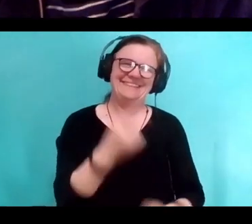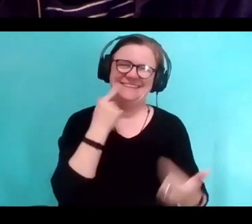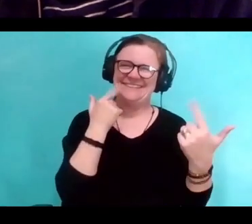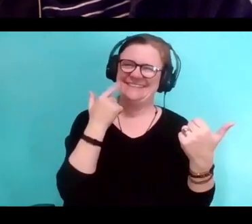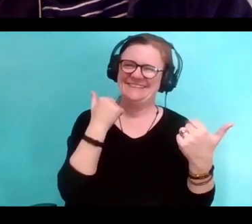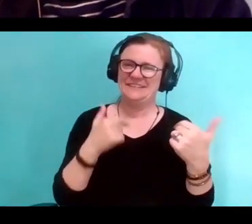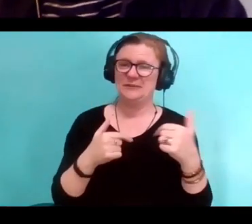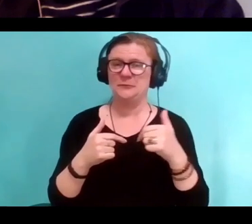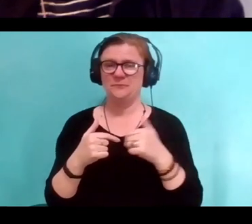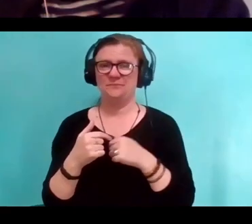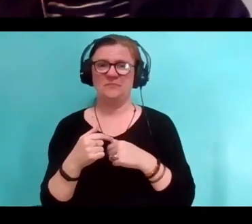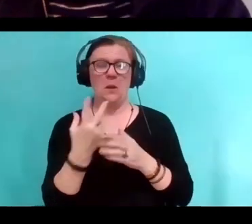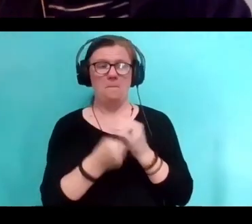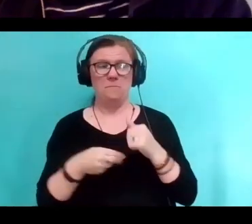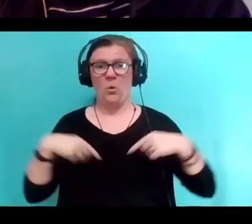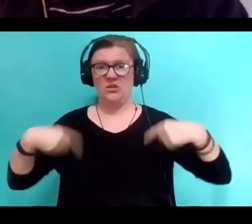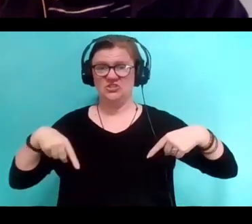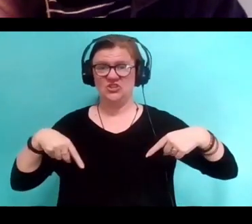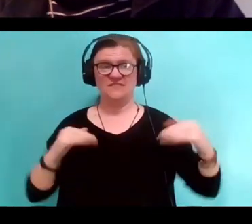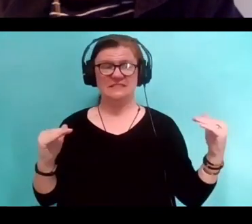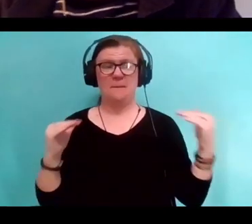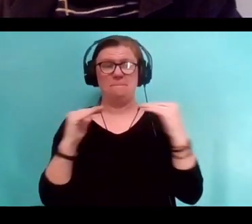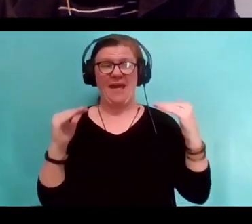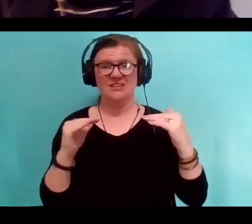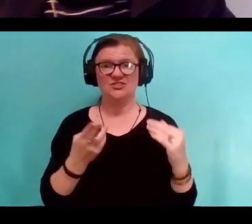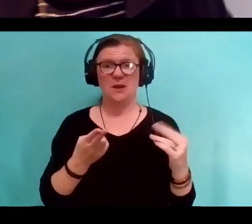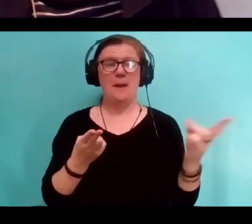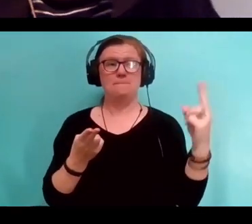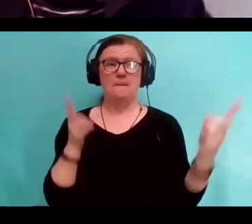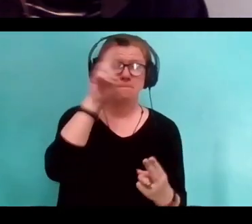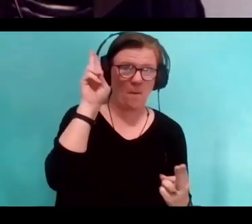Meet your nervousness and match it and raise it with that. So take that, Lehrer.